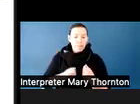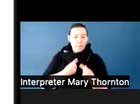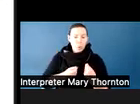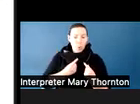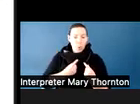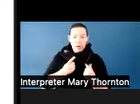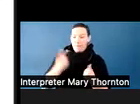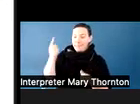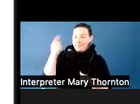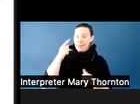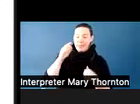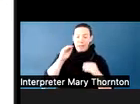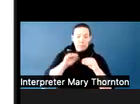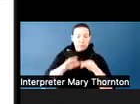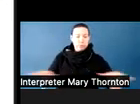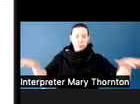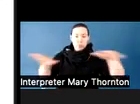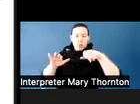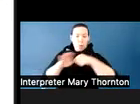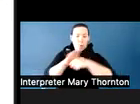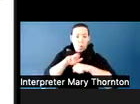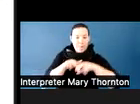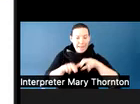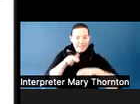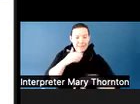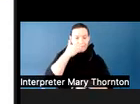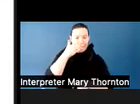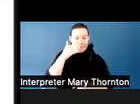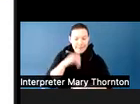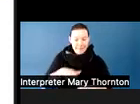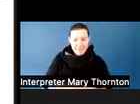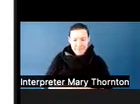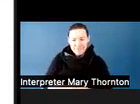Or we've got new lights-- all of those things.